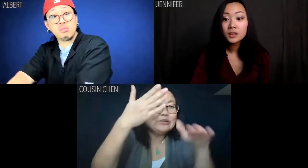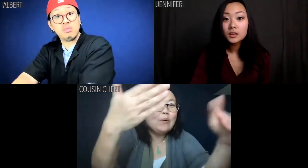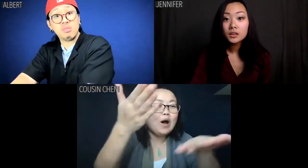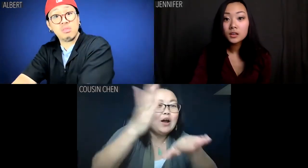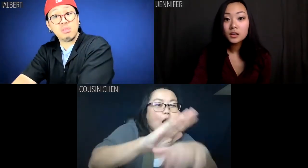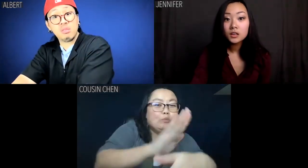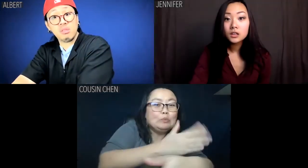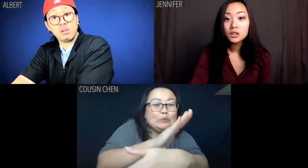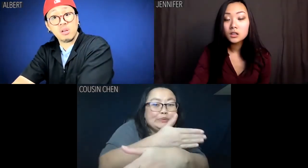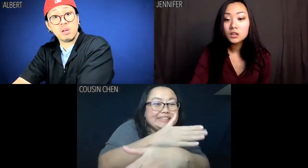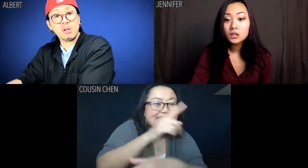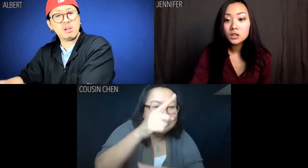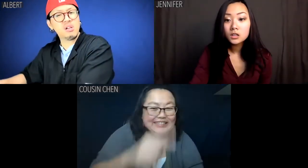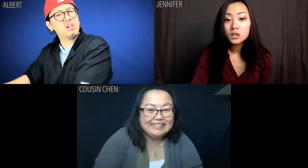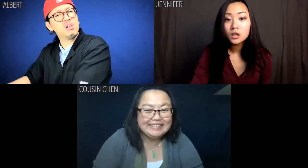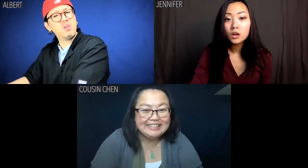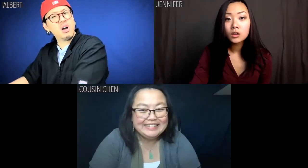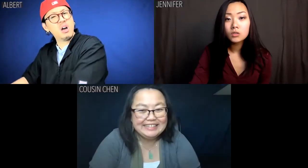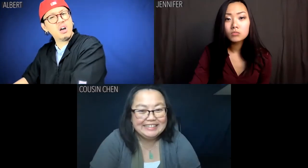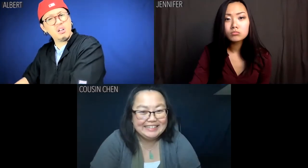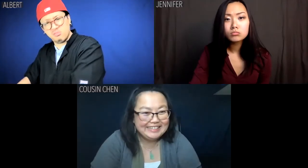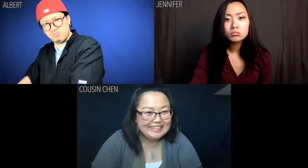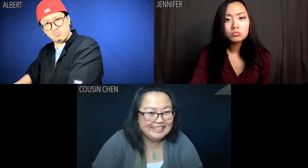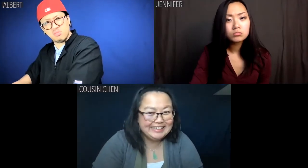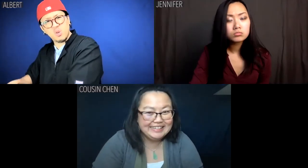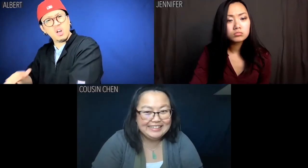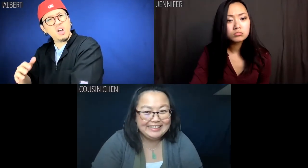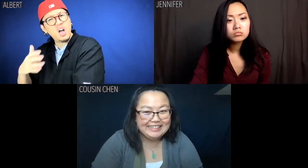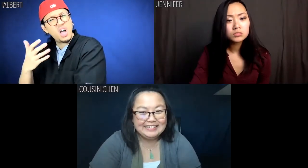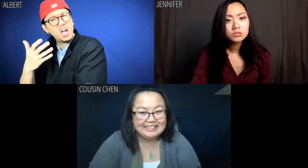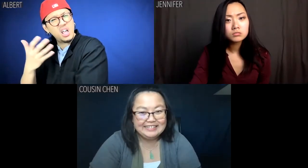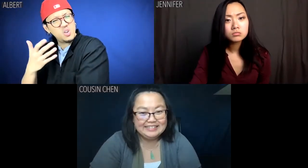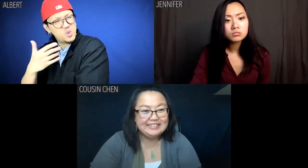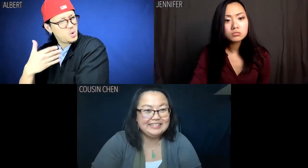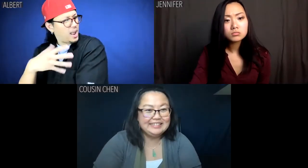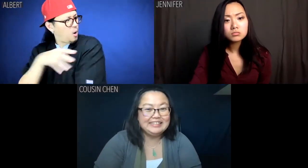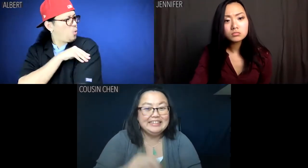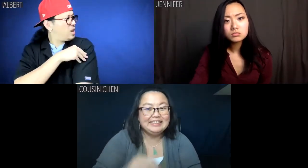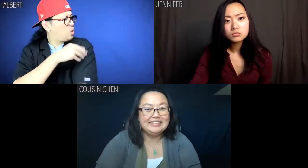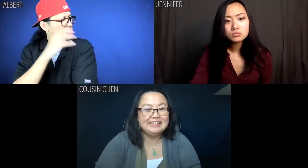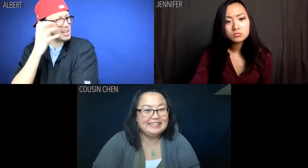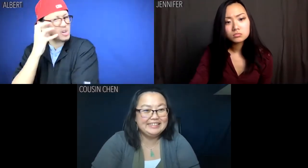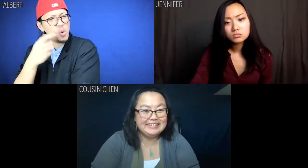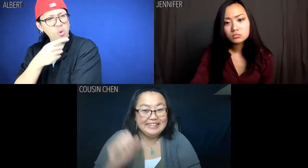Cousin Chen: Hey, why don't you turn on some music? Albert: Huh? Do we even own a radio?